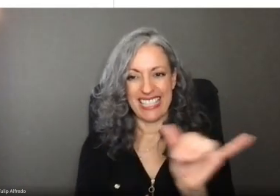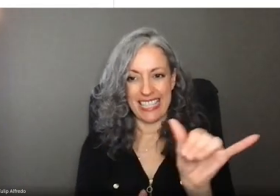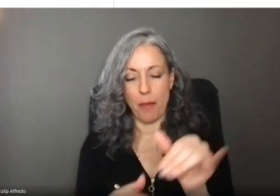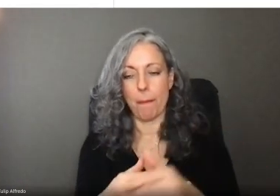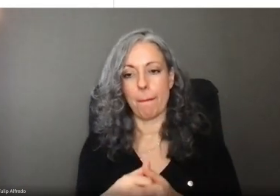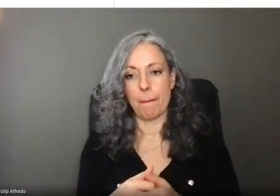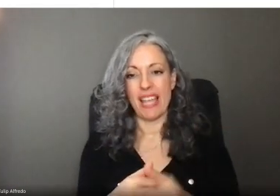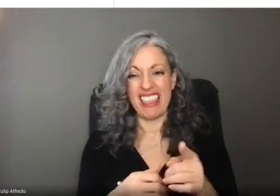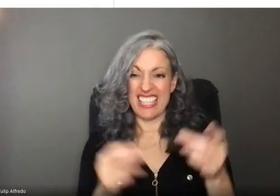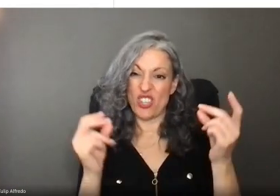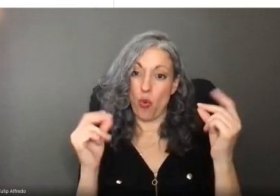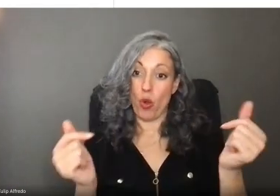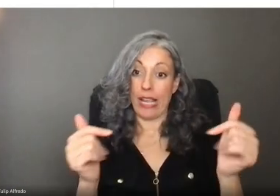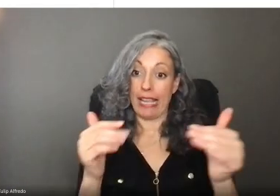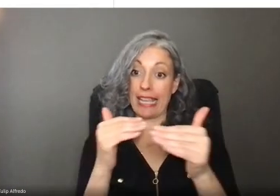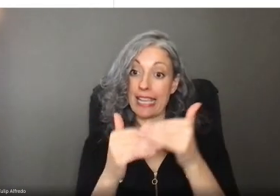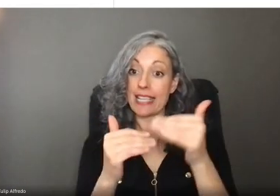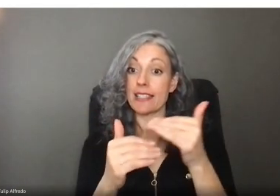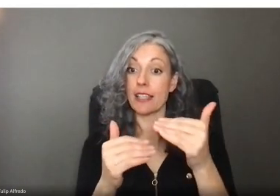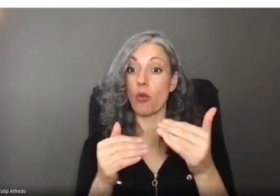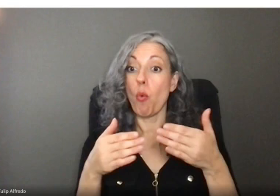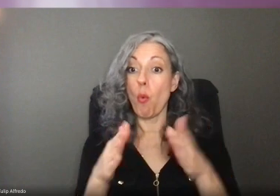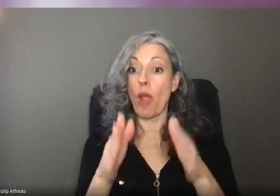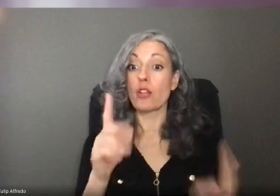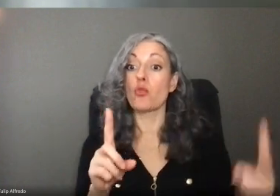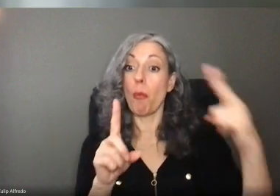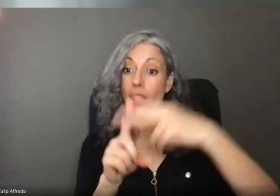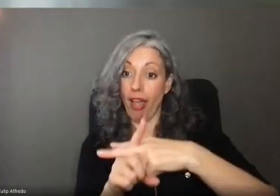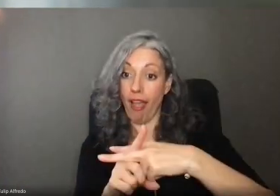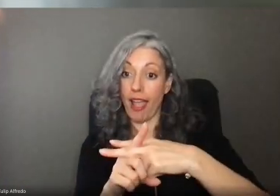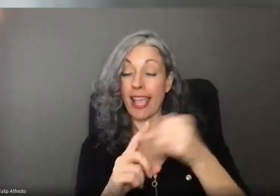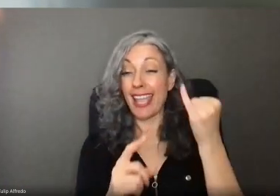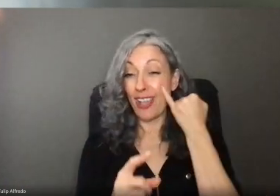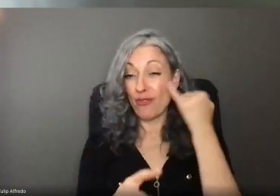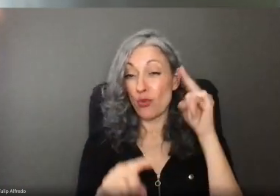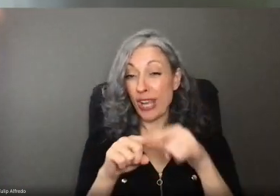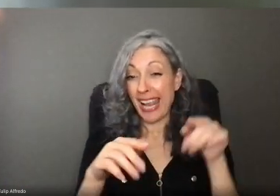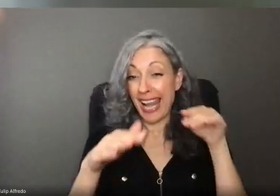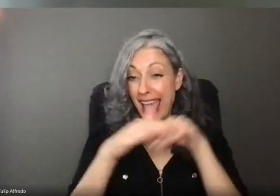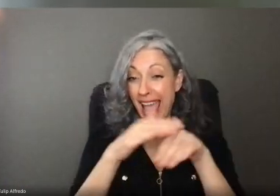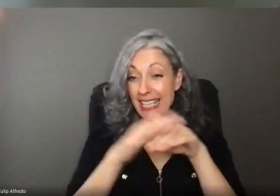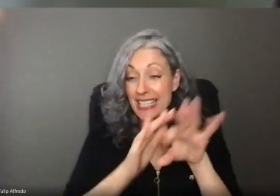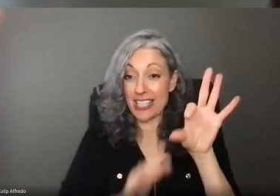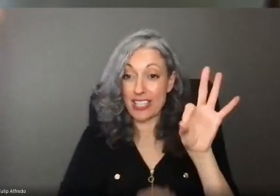Frances Online is the quickest and easiest way to apply for paid leave. But if you can access Frances Online,